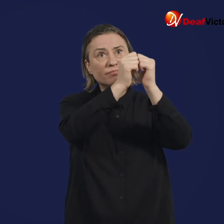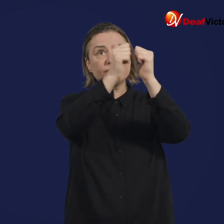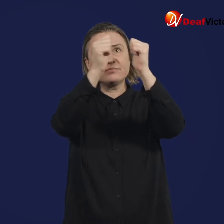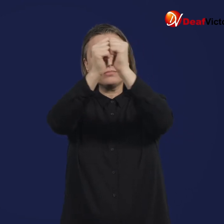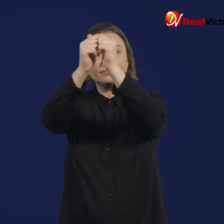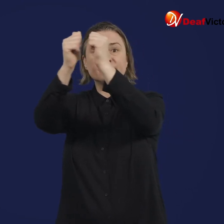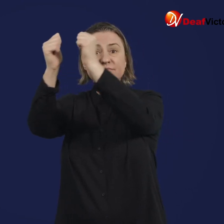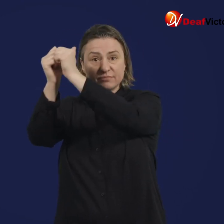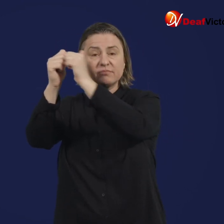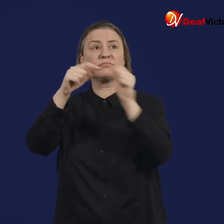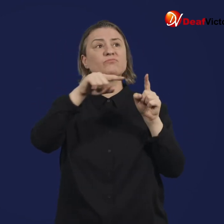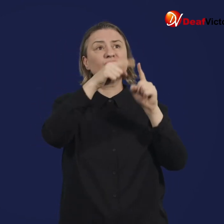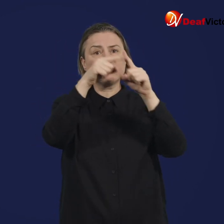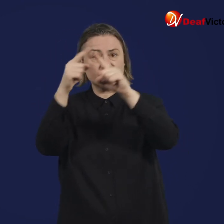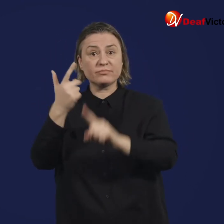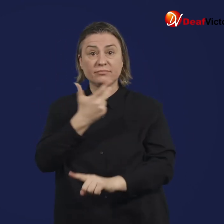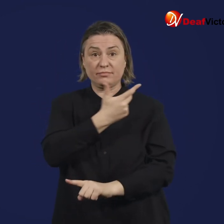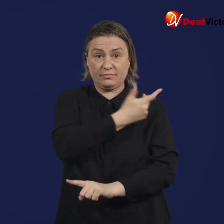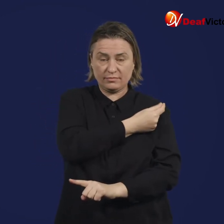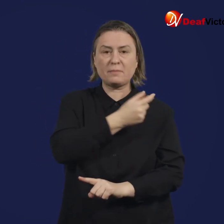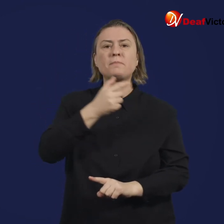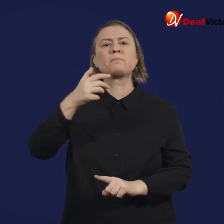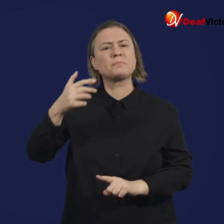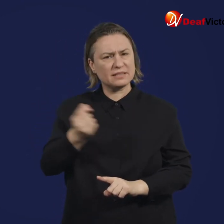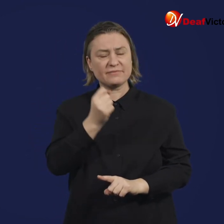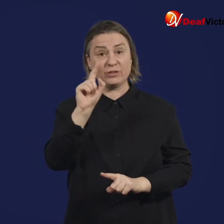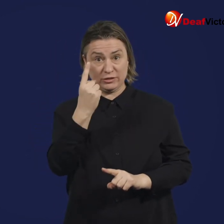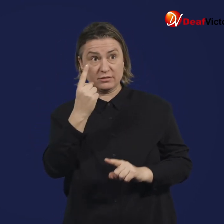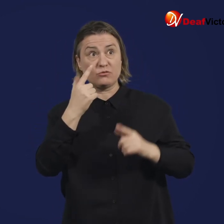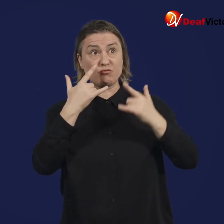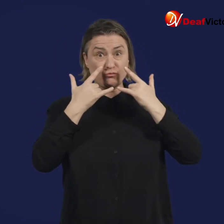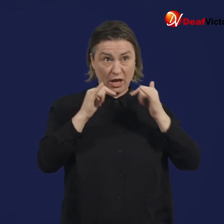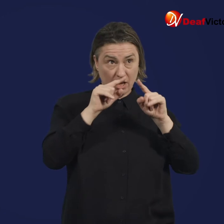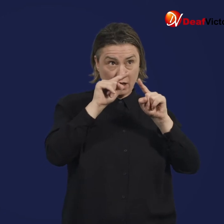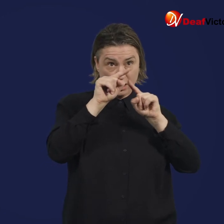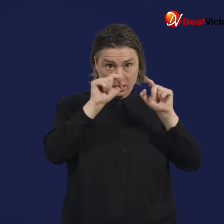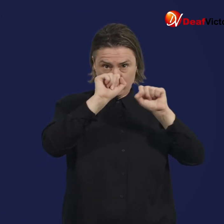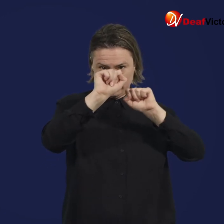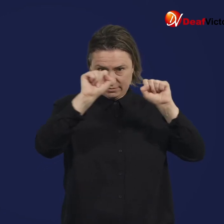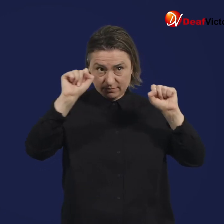The Australian Government has made 5 separate agreements with global vaccination companies.